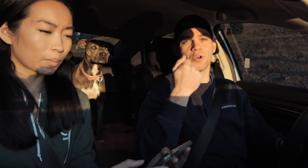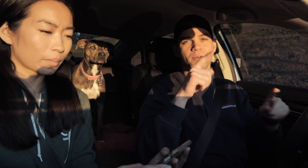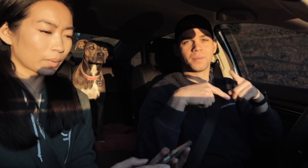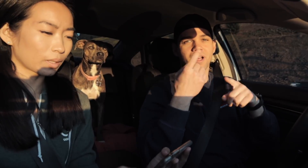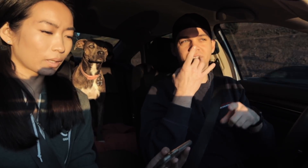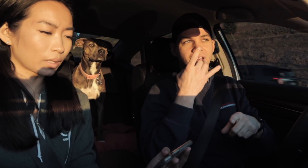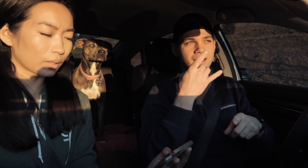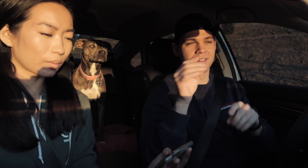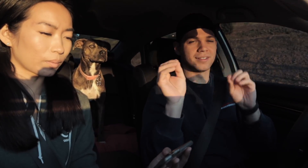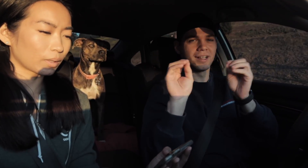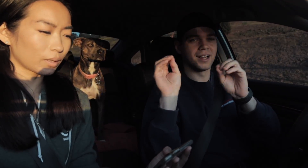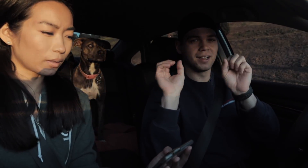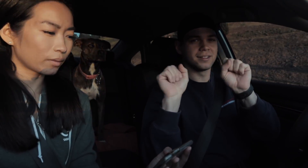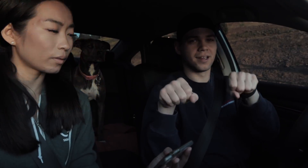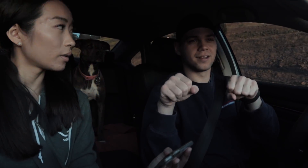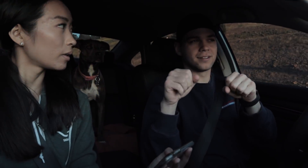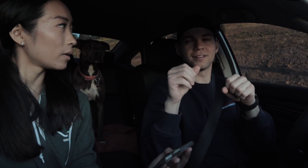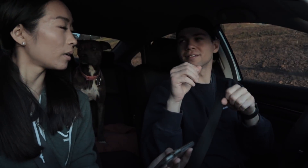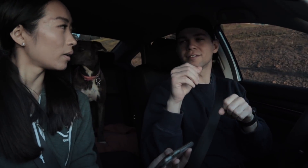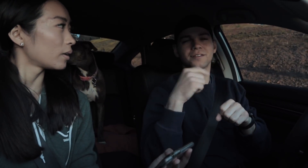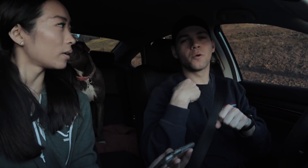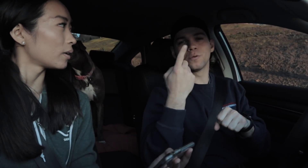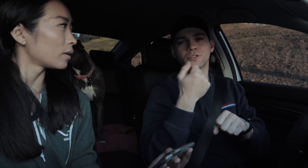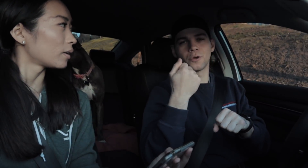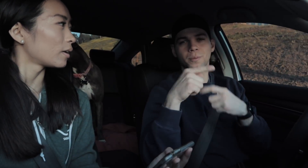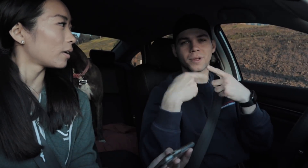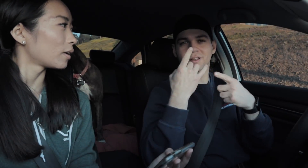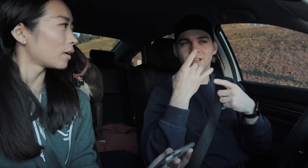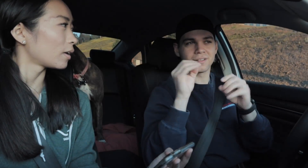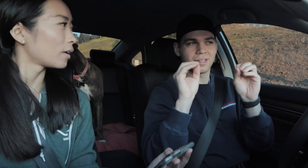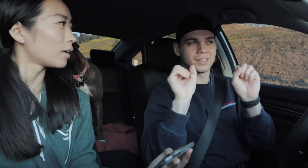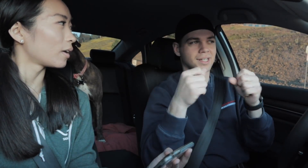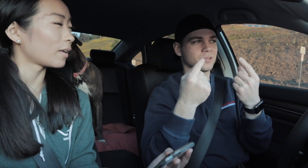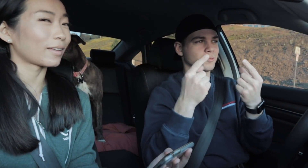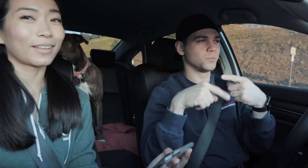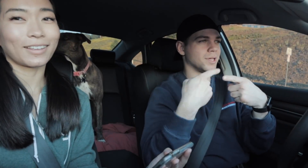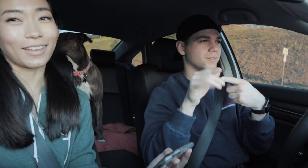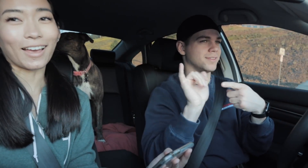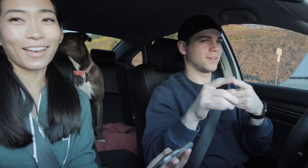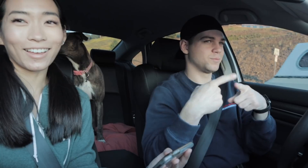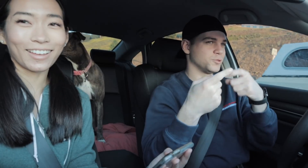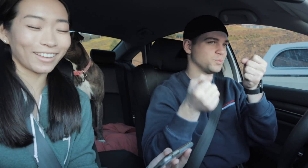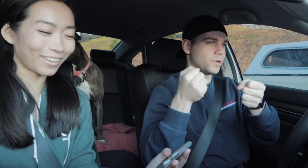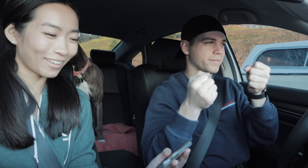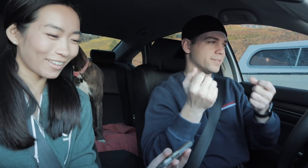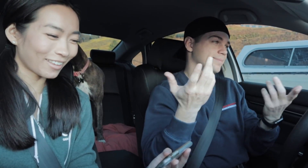R: sorry about the light, there's nothing I can... R: oh i was just telling them sorry about the lighting and there was nothing I could do about it when driving.